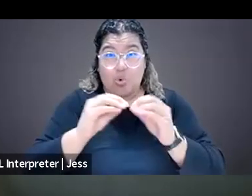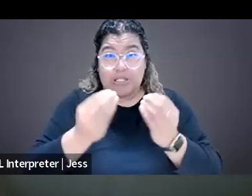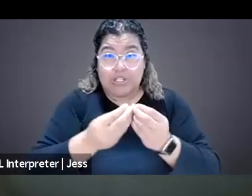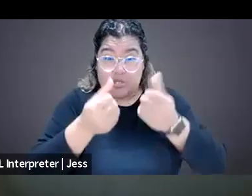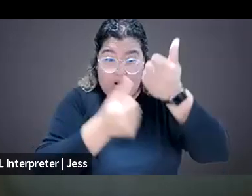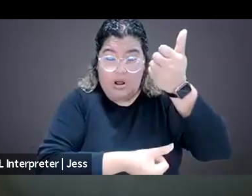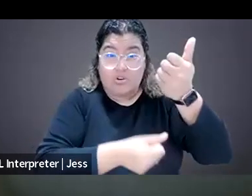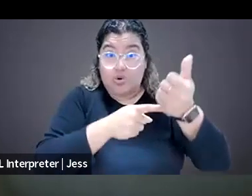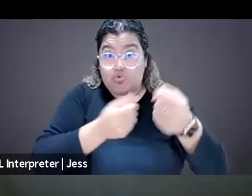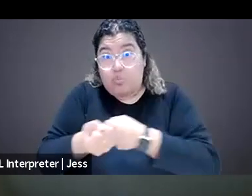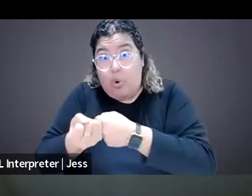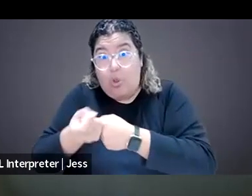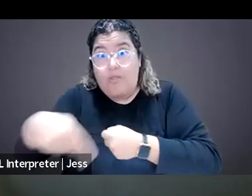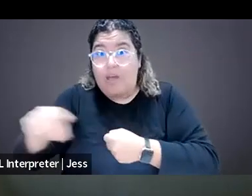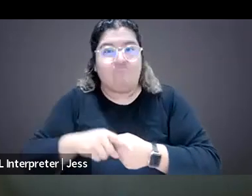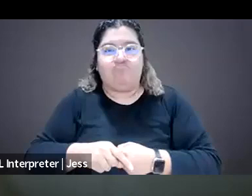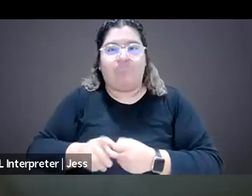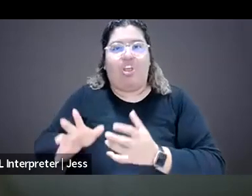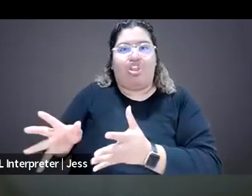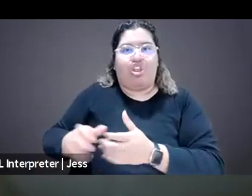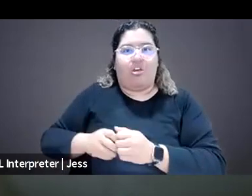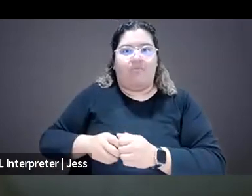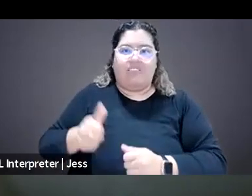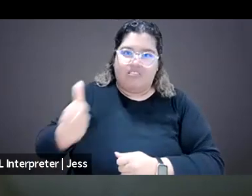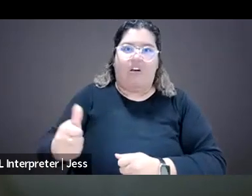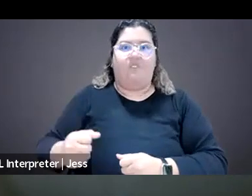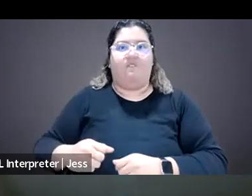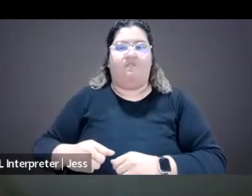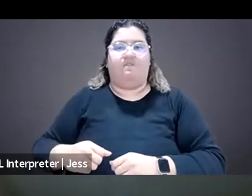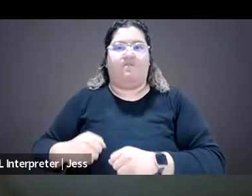So yeah, it really cuts down their ability